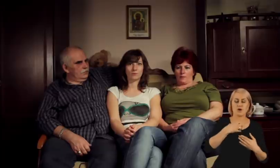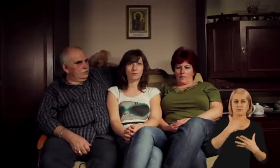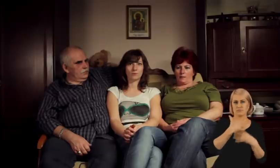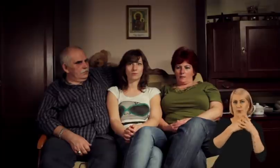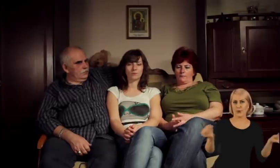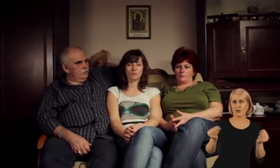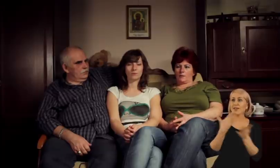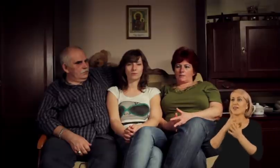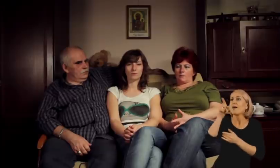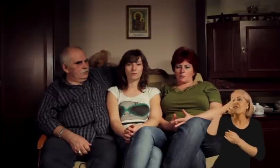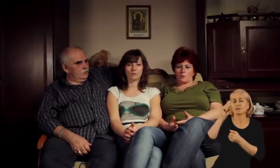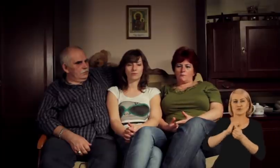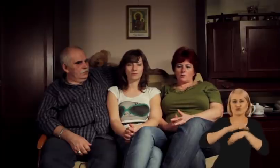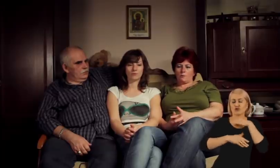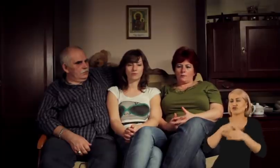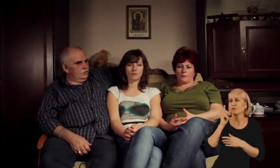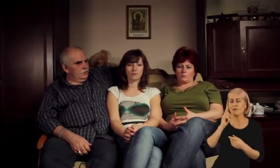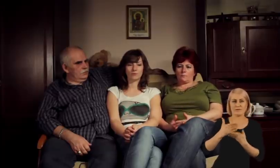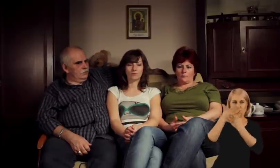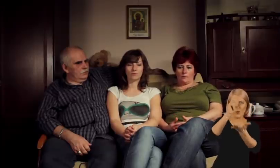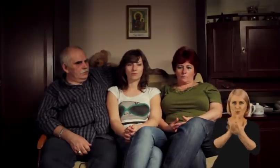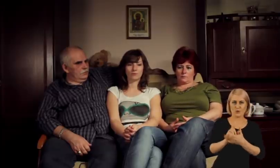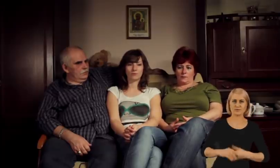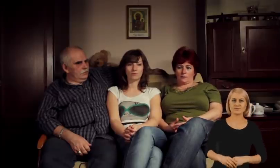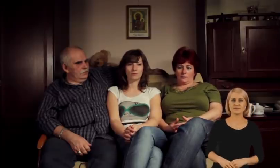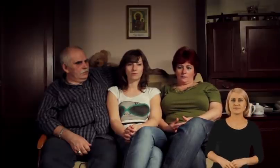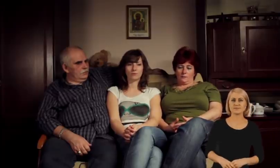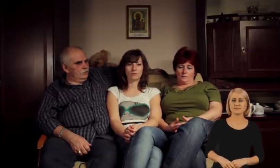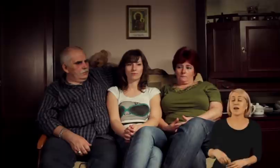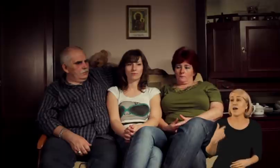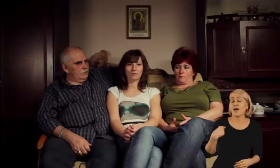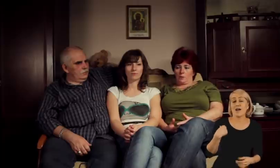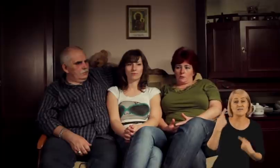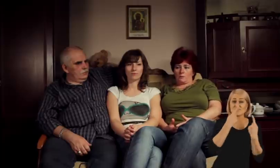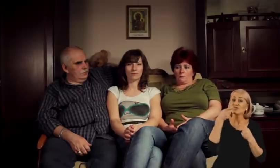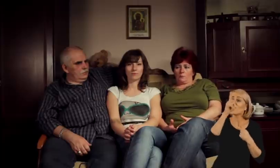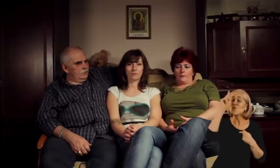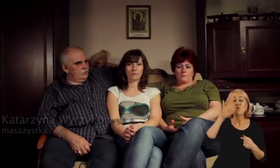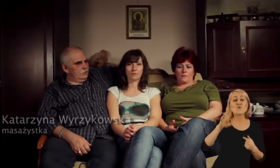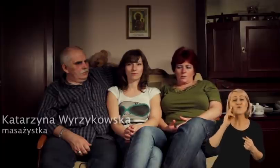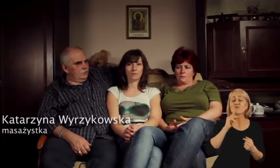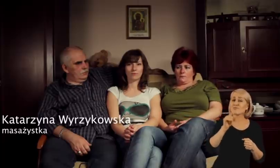so she is happy that she was able to help. I think they are very sensitive,